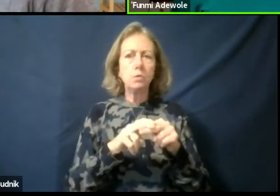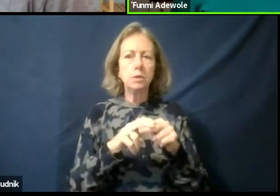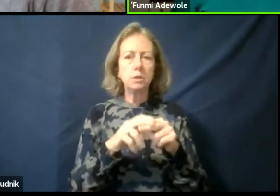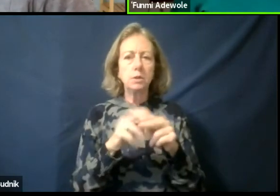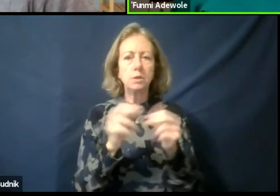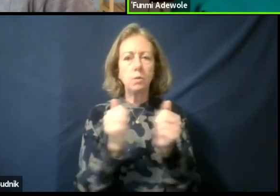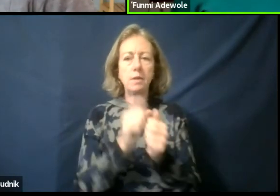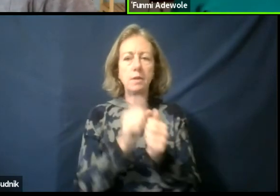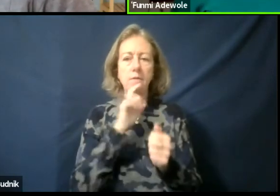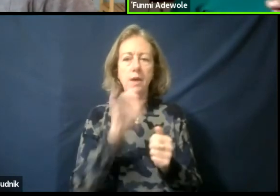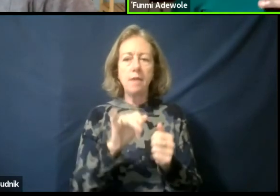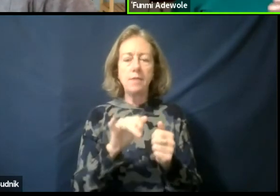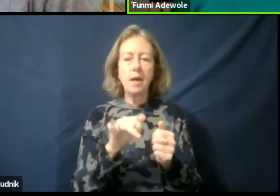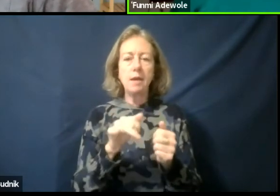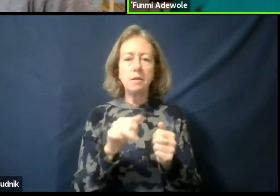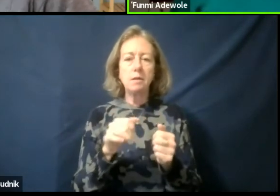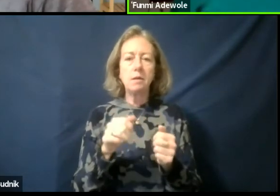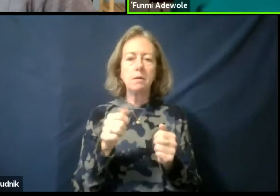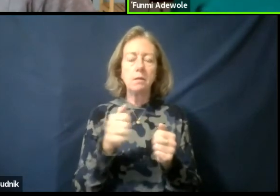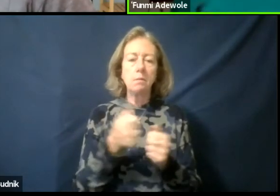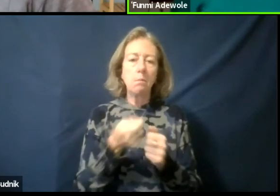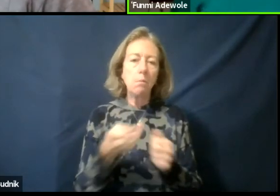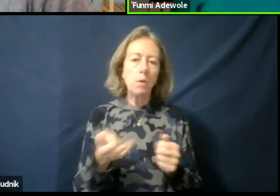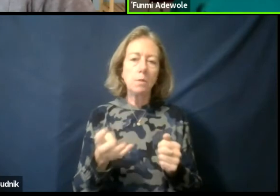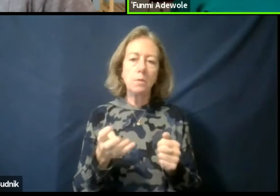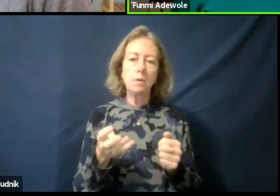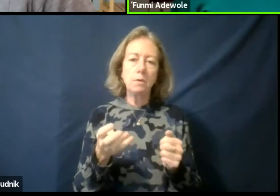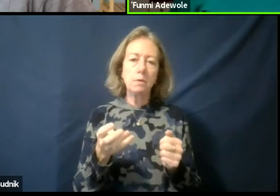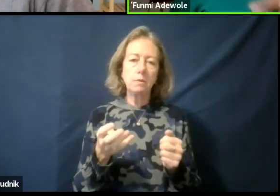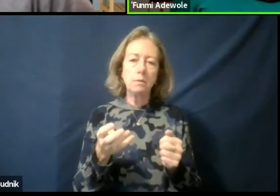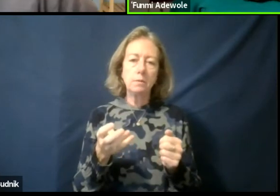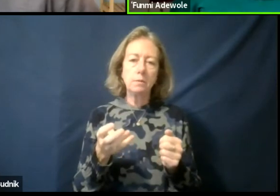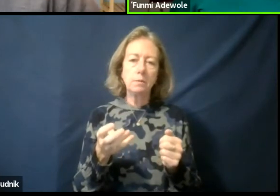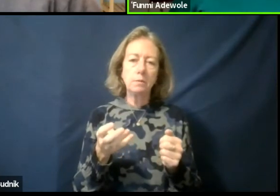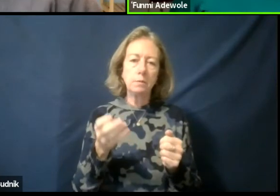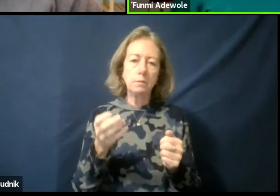that more performances are not reliant on a Playtex.